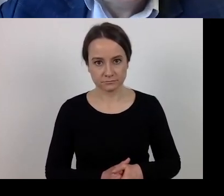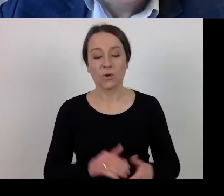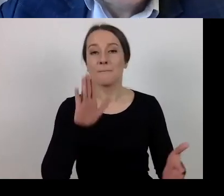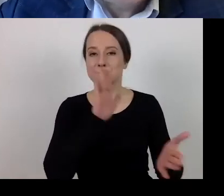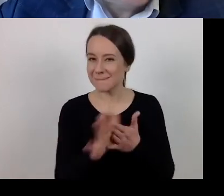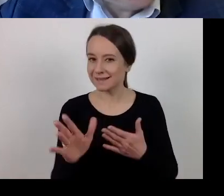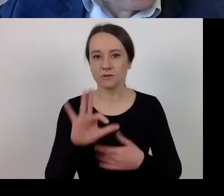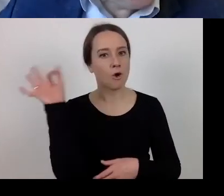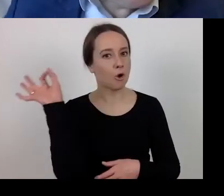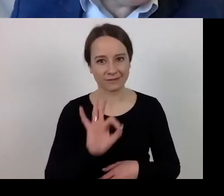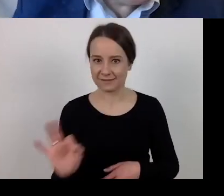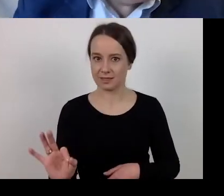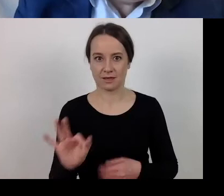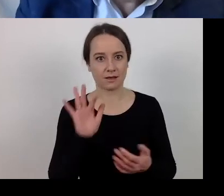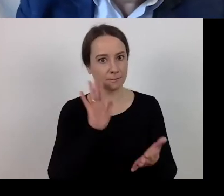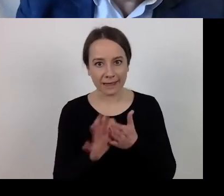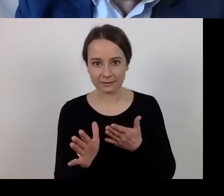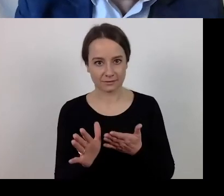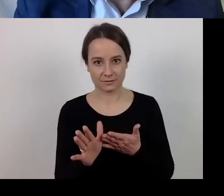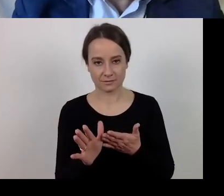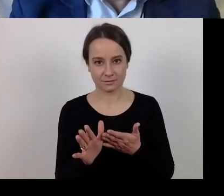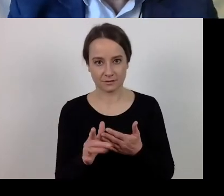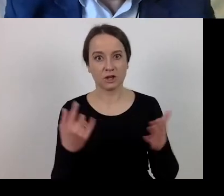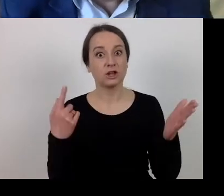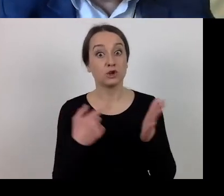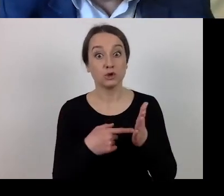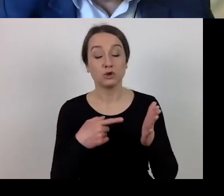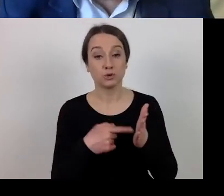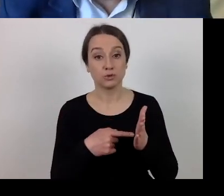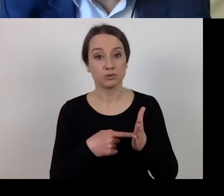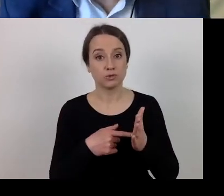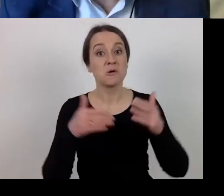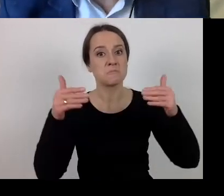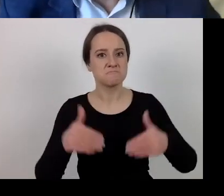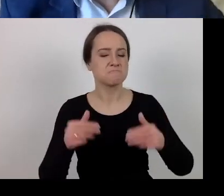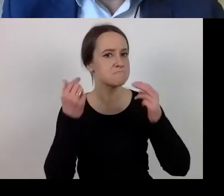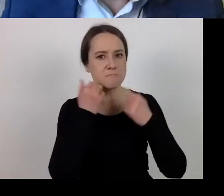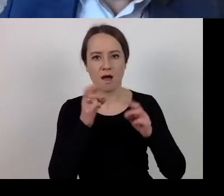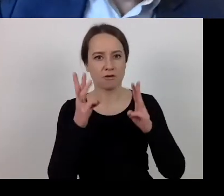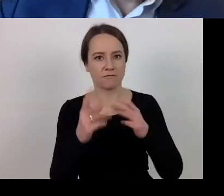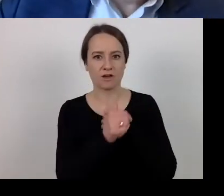This is also important for the possible change of deadlines, the possible extension by three months.